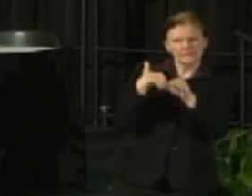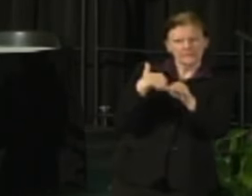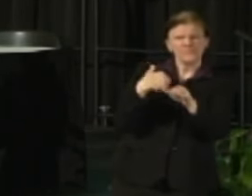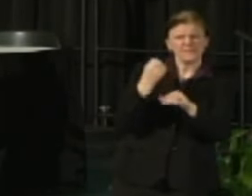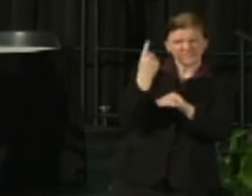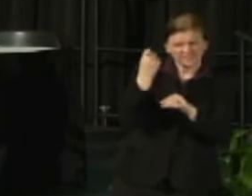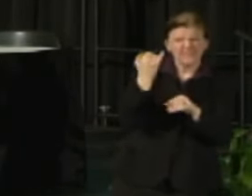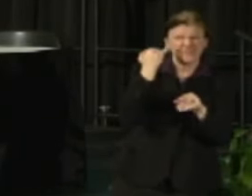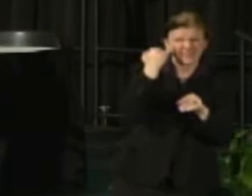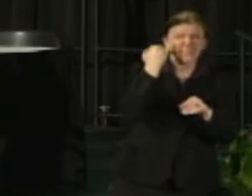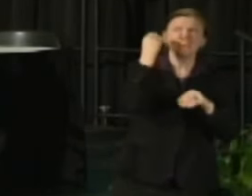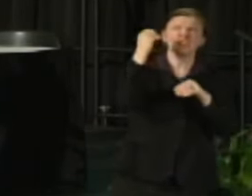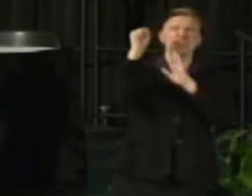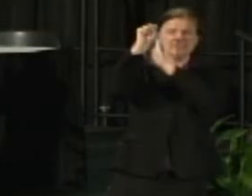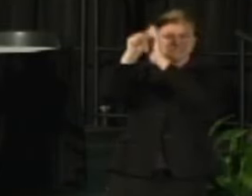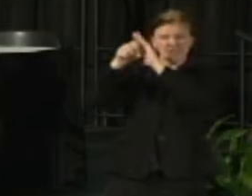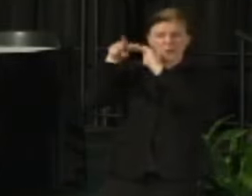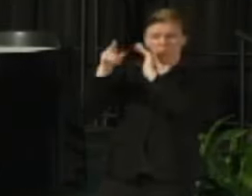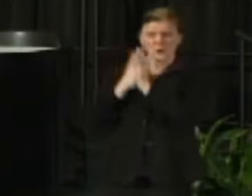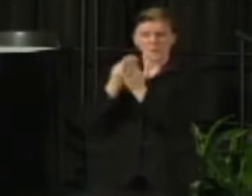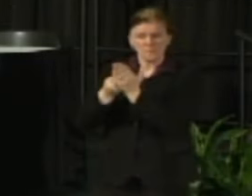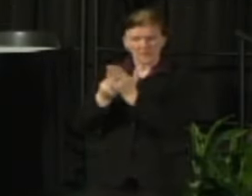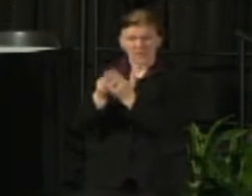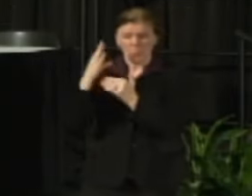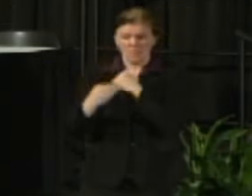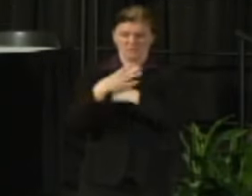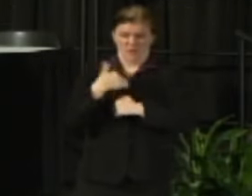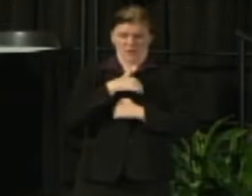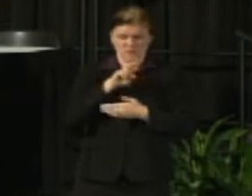that it will have not just on our university but also in this region and to the lives